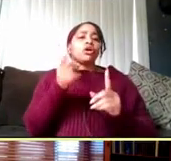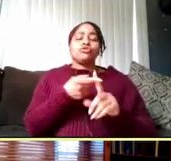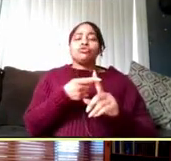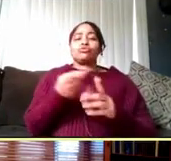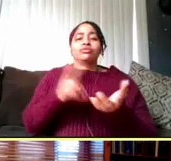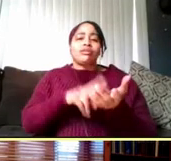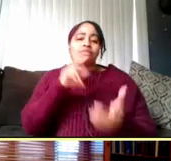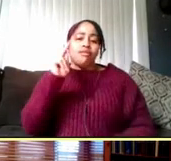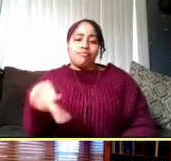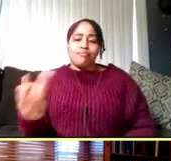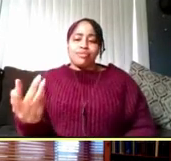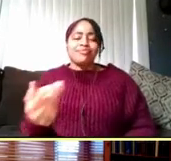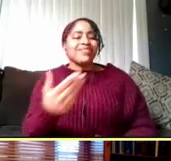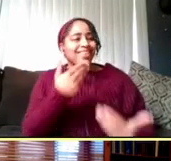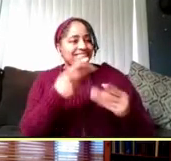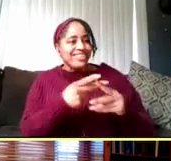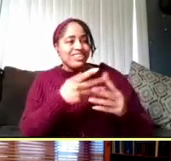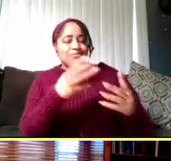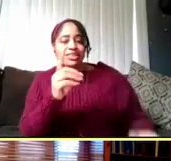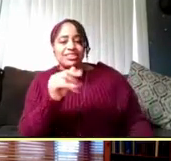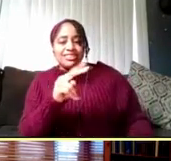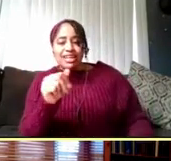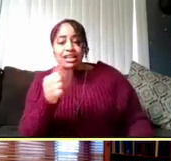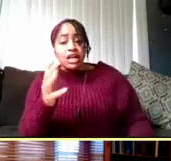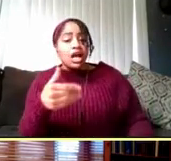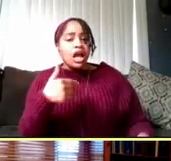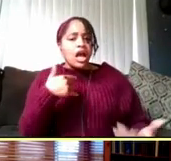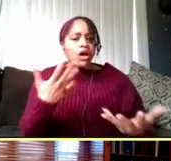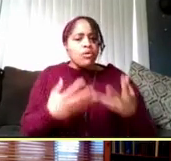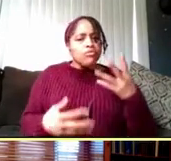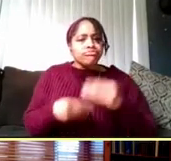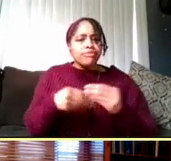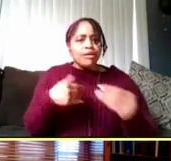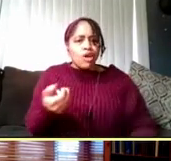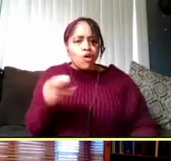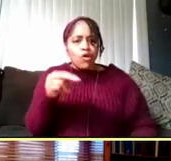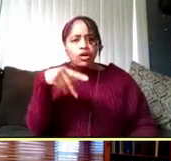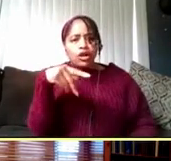Good, thanks very much, Dana. And I'd like to put it in my own plug for the importance of vaccination.